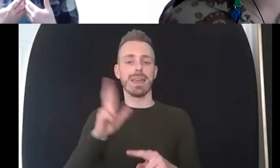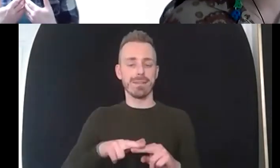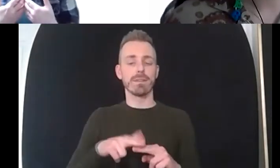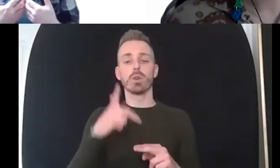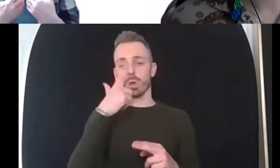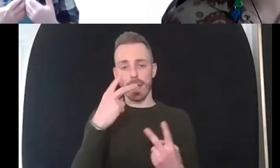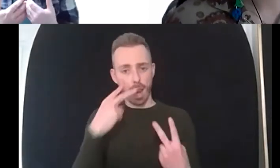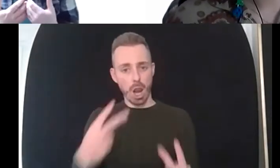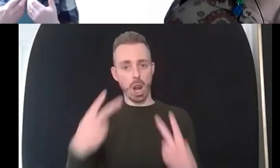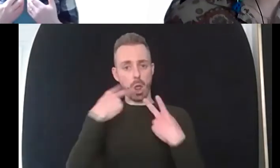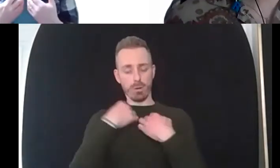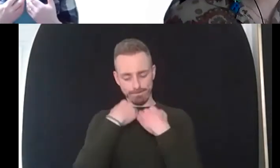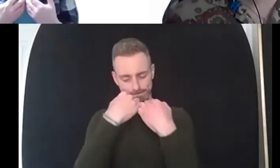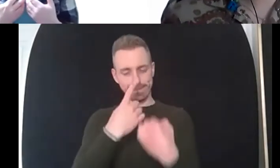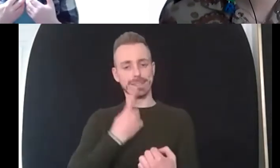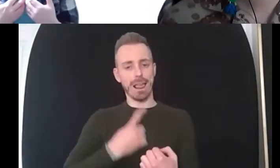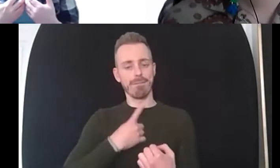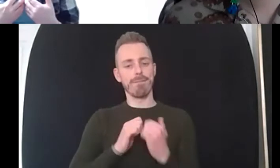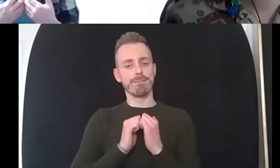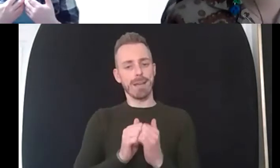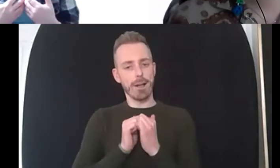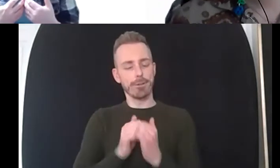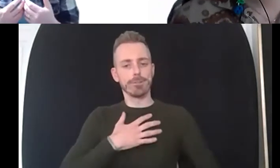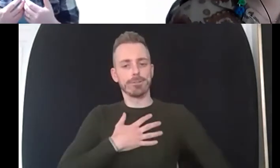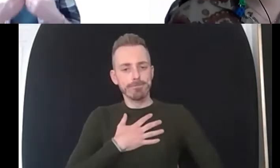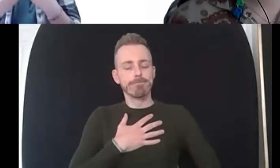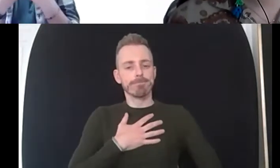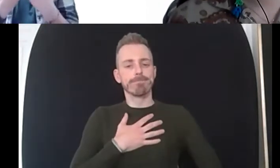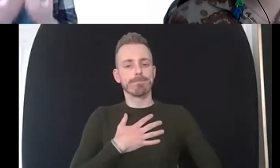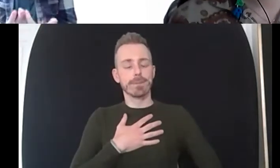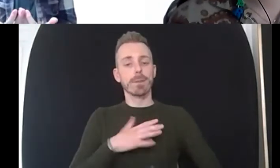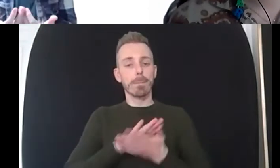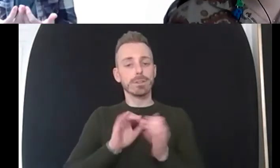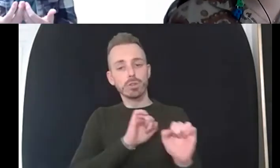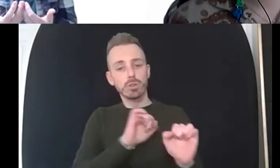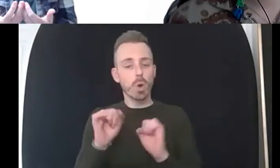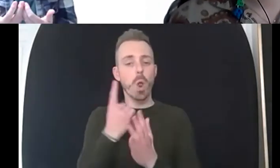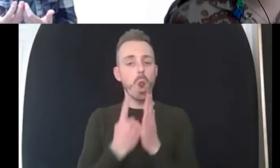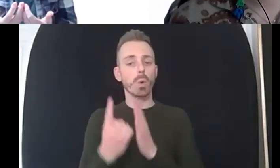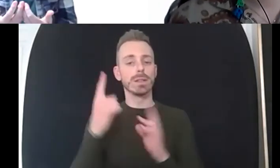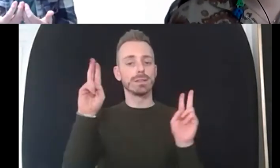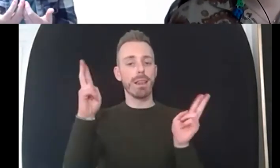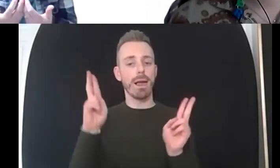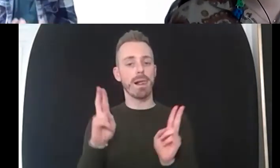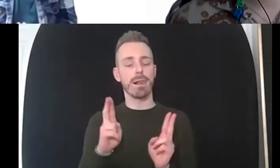yeah then actually it becomes um the loneliness becomes a little easier to be able to um to live